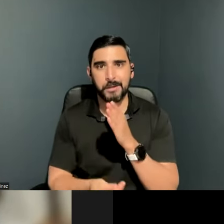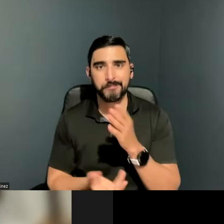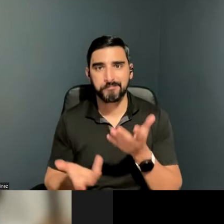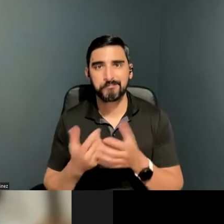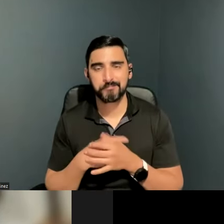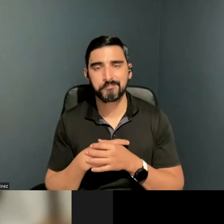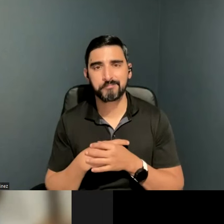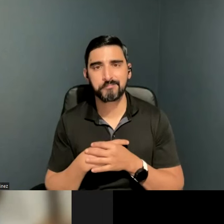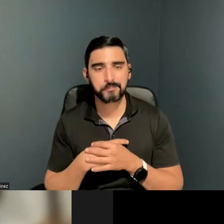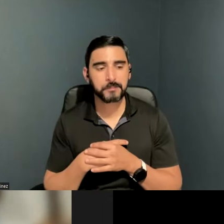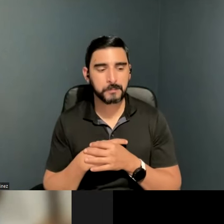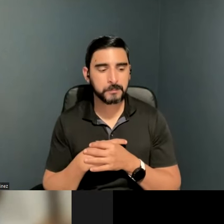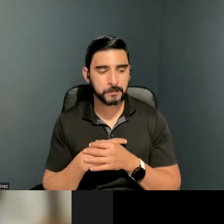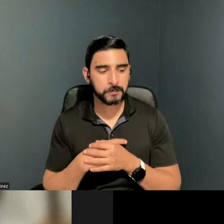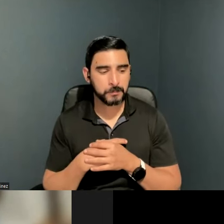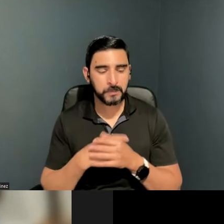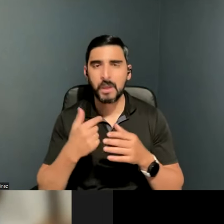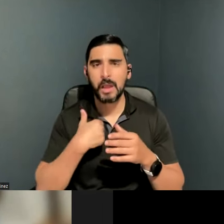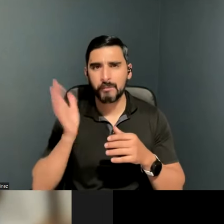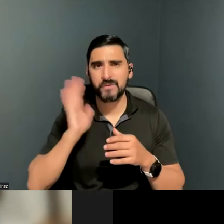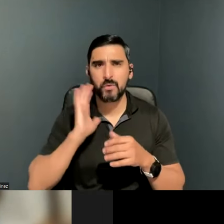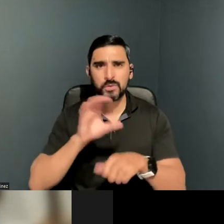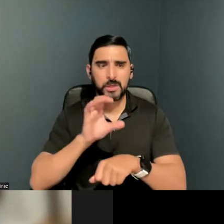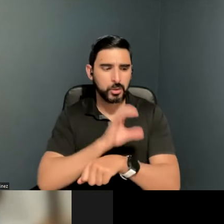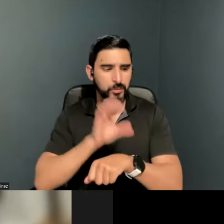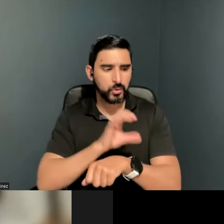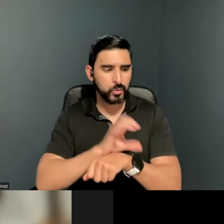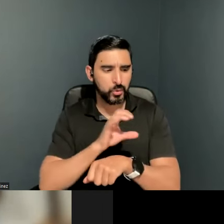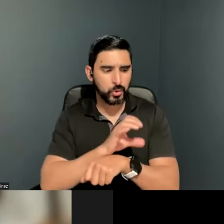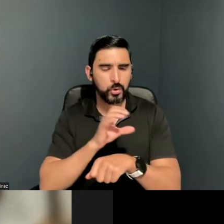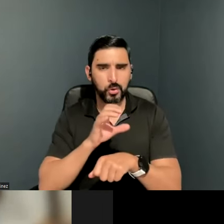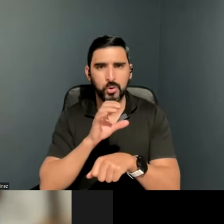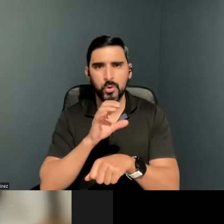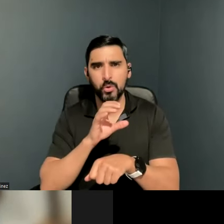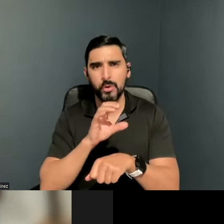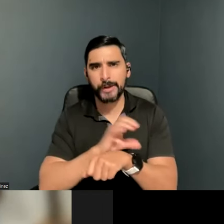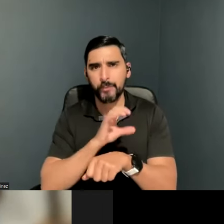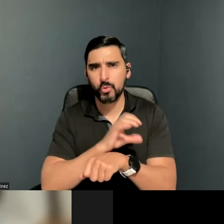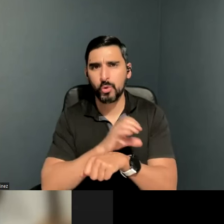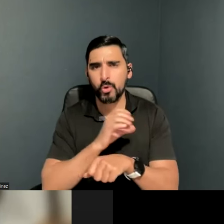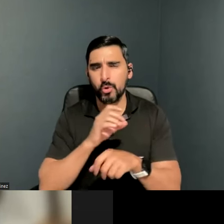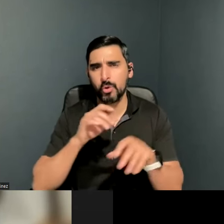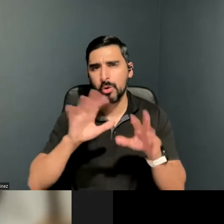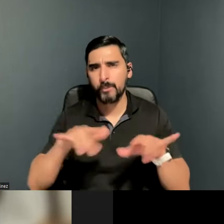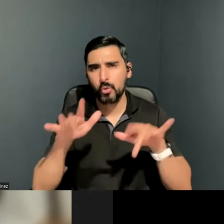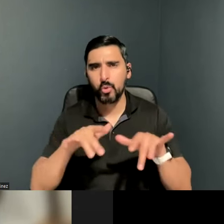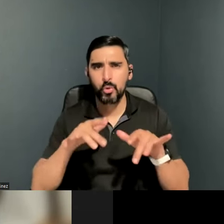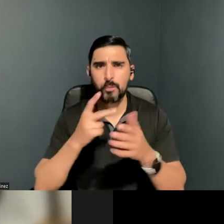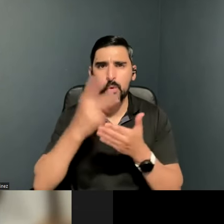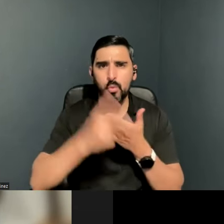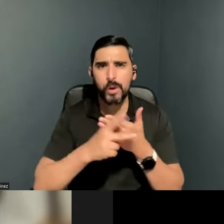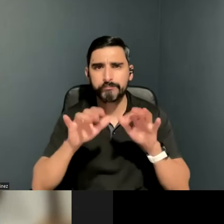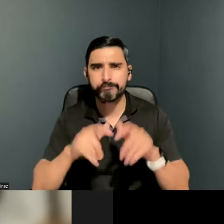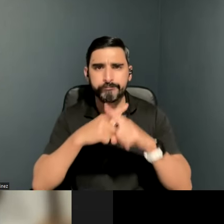I was a computer programmer to make it as short as possible. And I didn’t